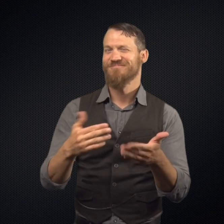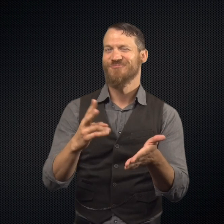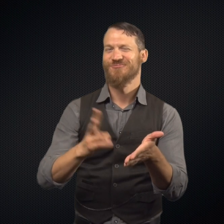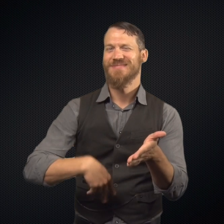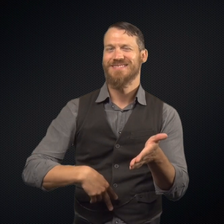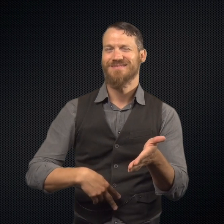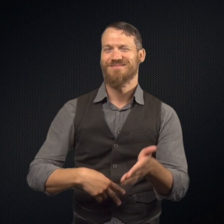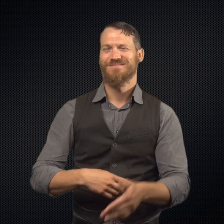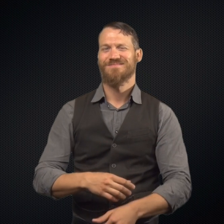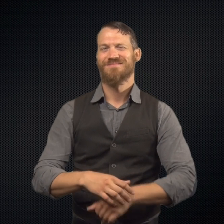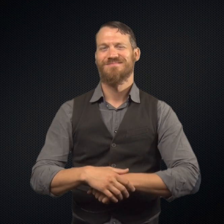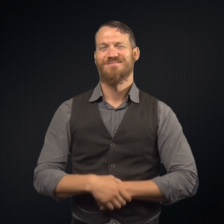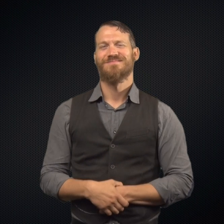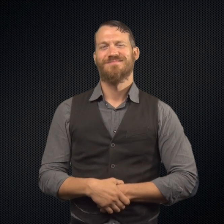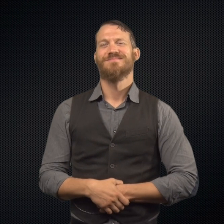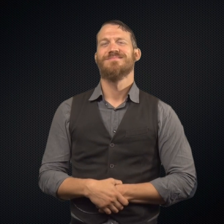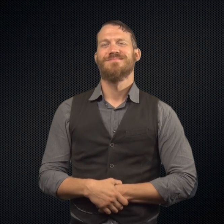Are you curious? Go ahead and read.